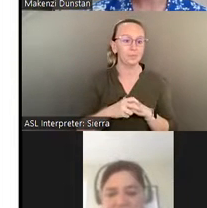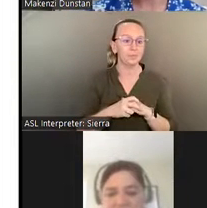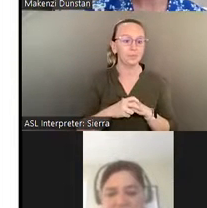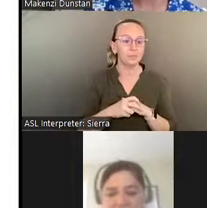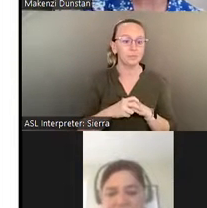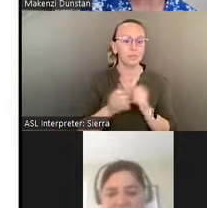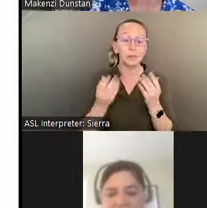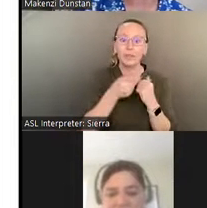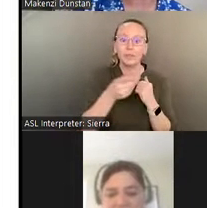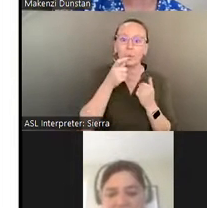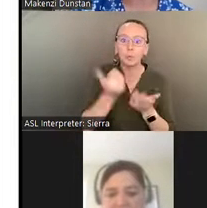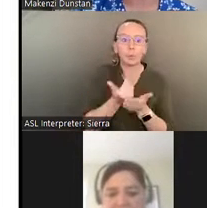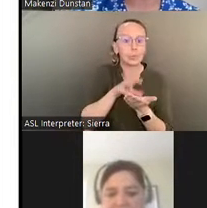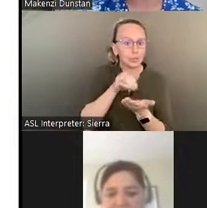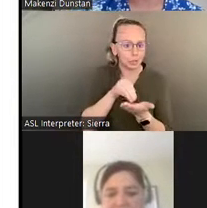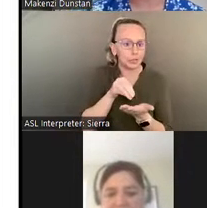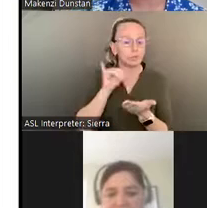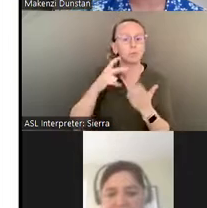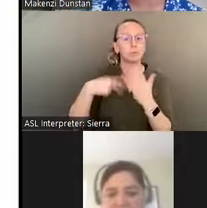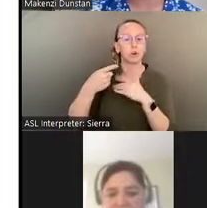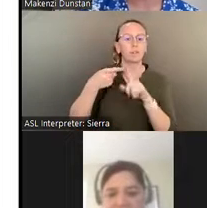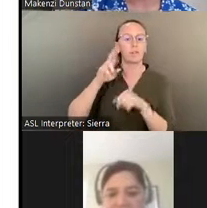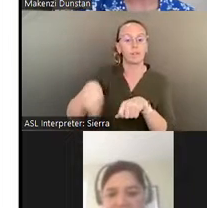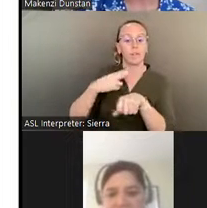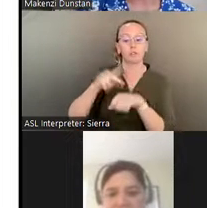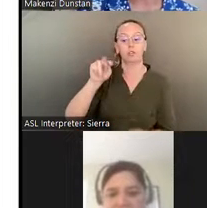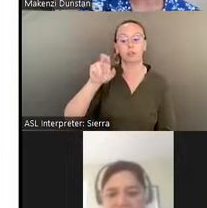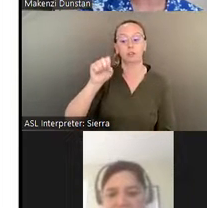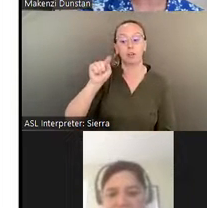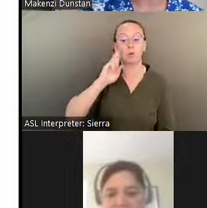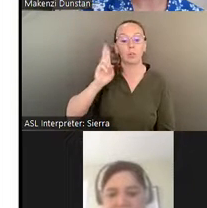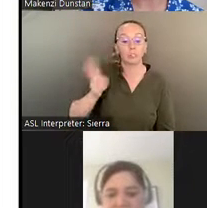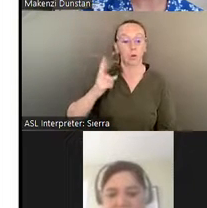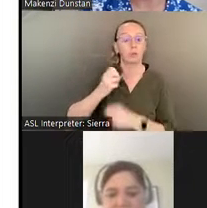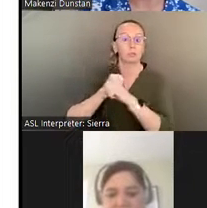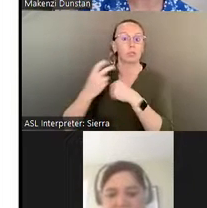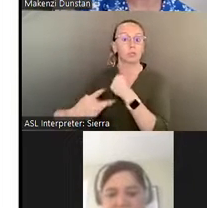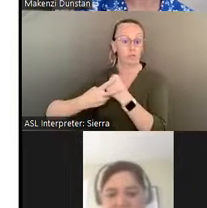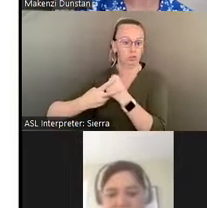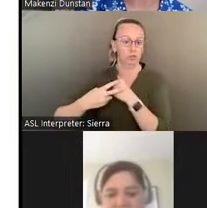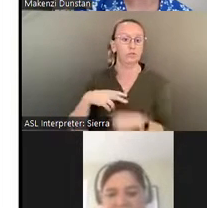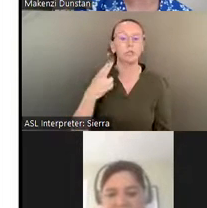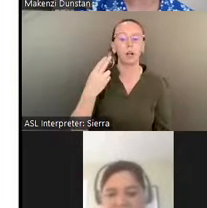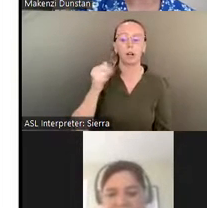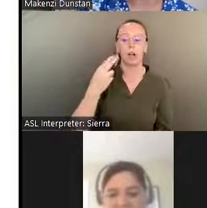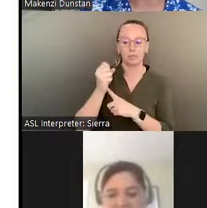a program of the National Trust for Historic Preservation Causes, a coalition of 55 sites